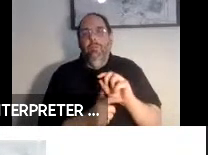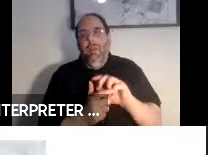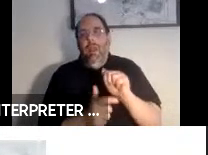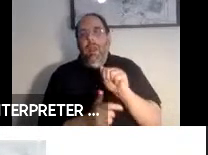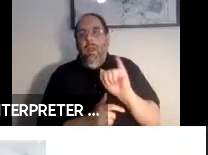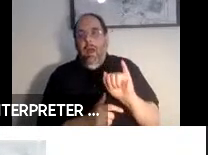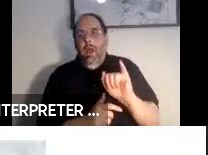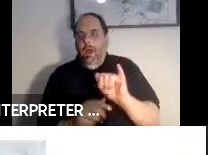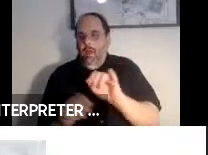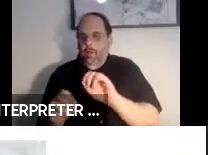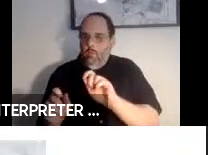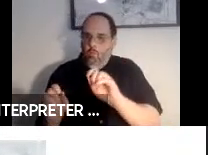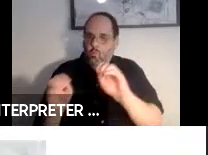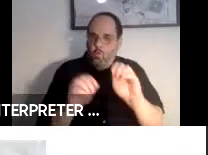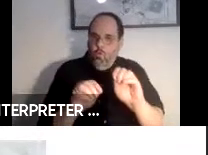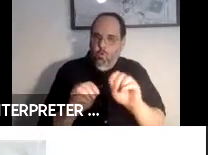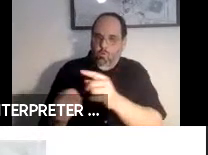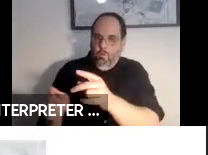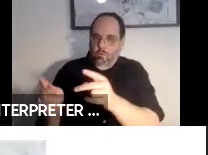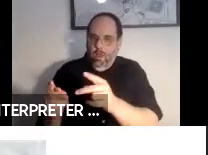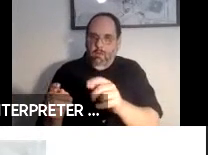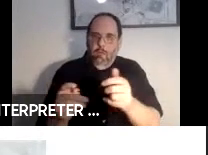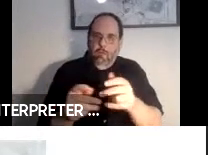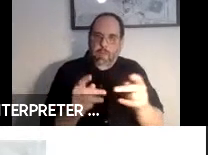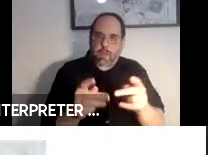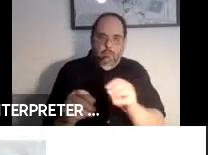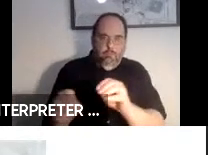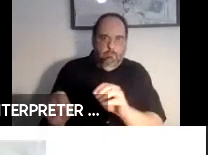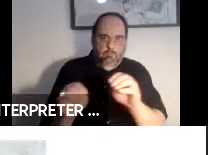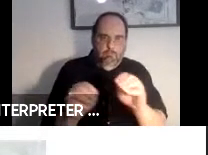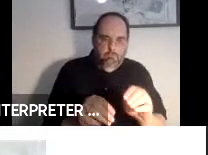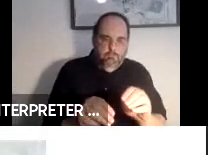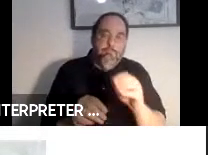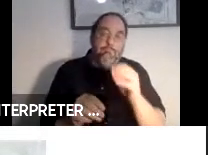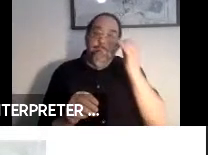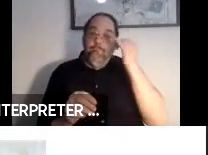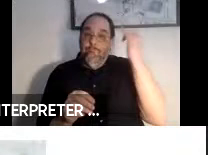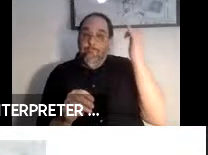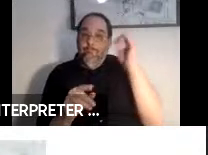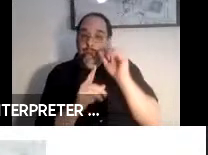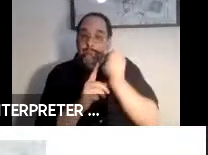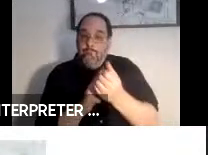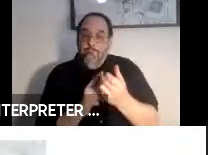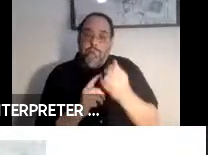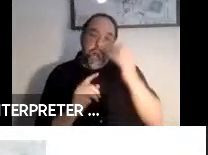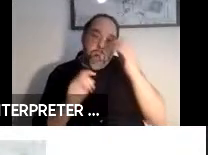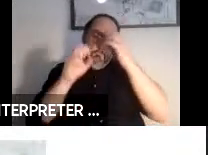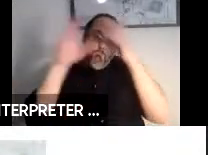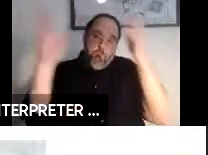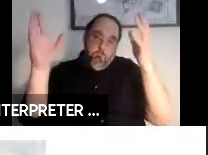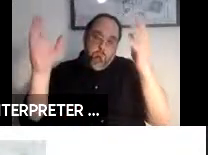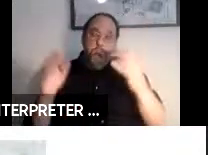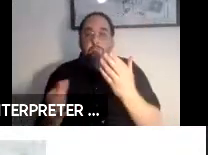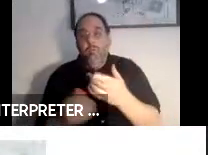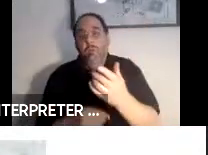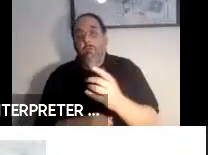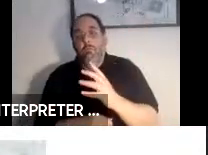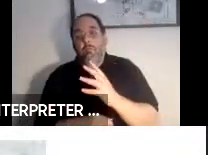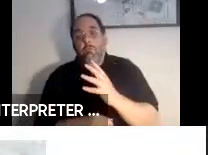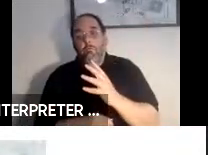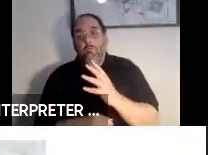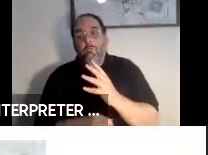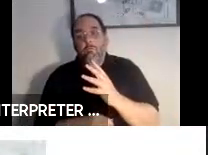to another. You can imagine a situation where you are talking to something like a voice agent on